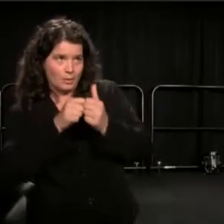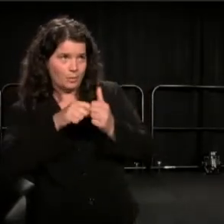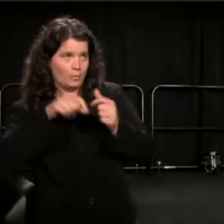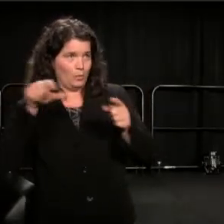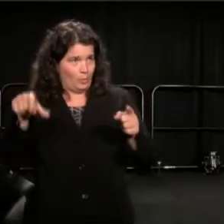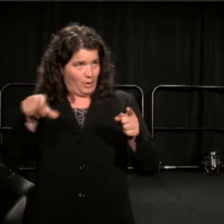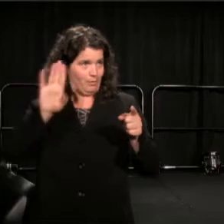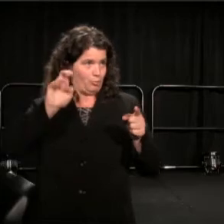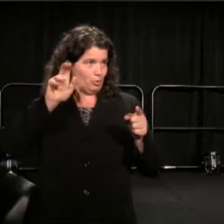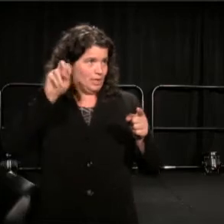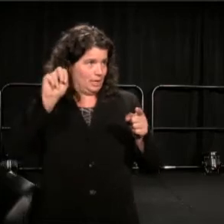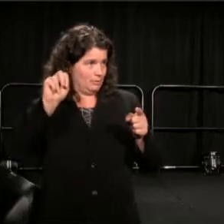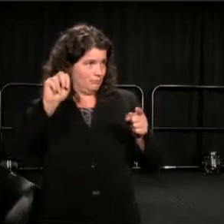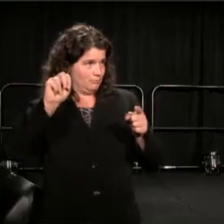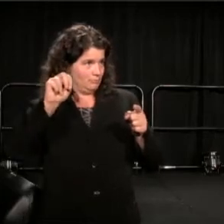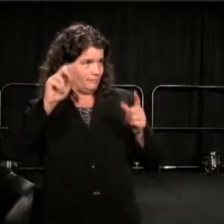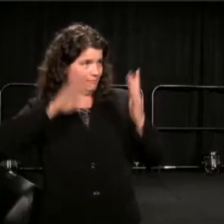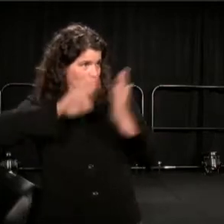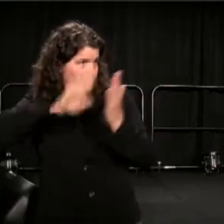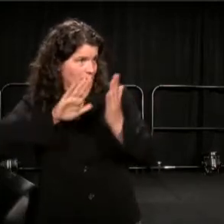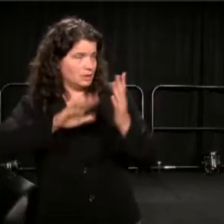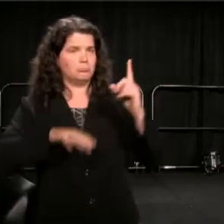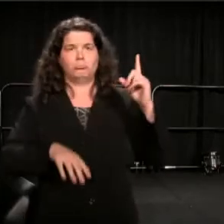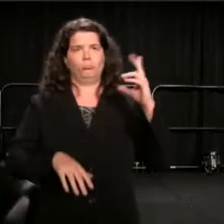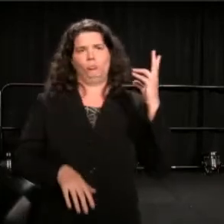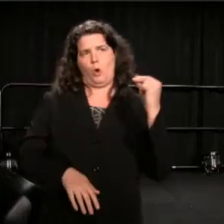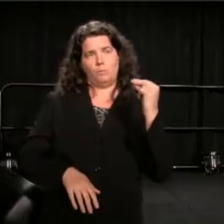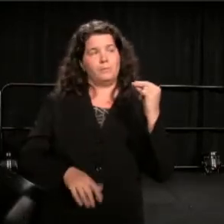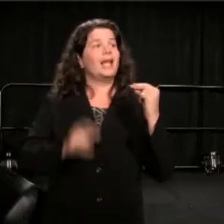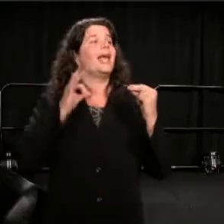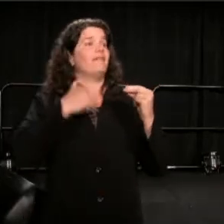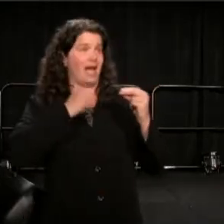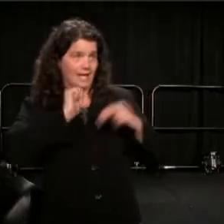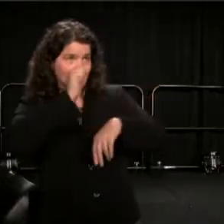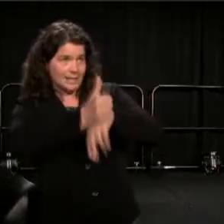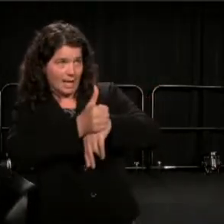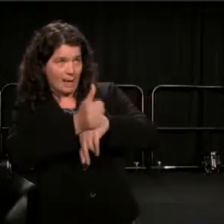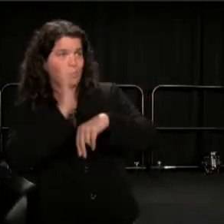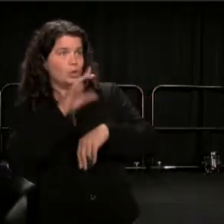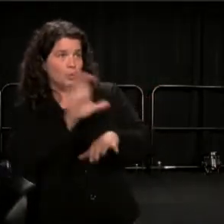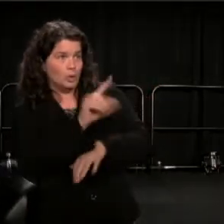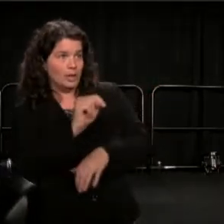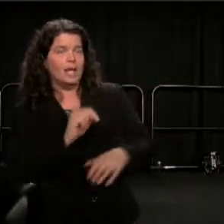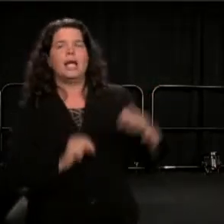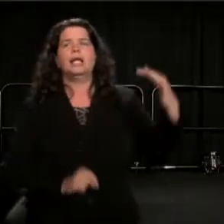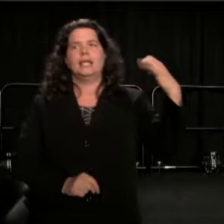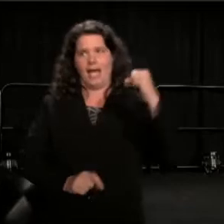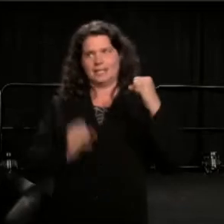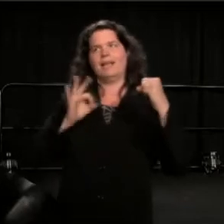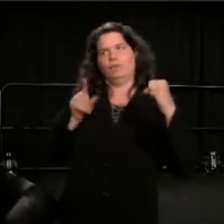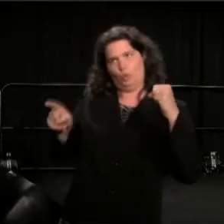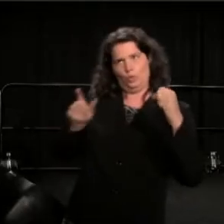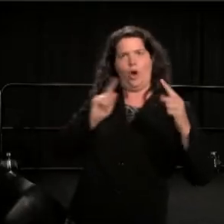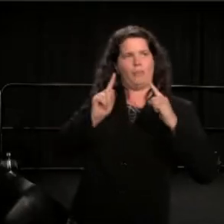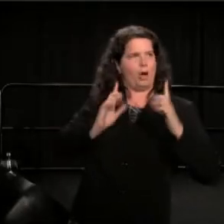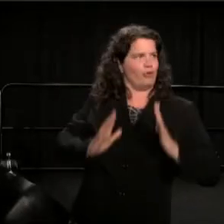(Anna) "Would you do that, if I could arrange it?" (Wilson) "Yeah, if you'll moderate it." Then I called Robert Brustein, asked the same question.